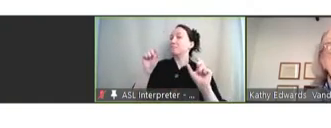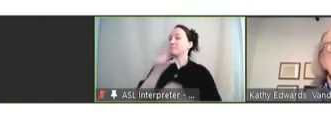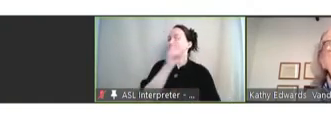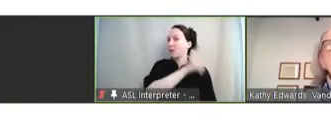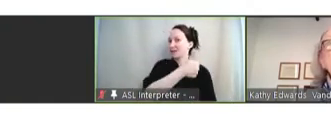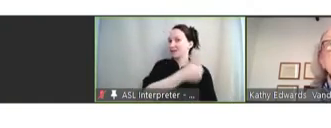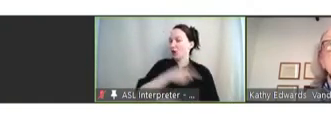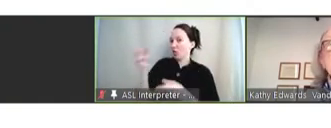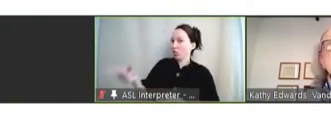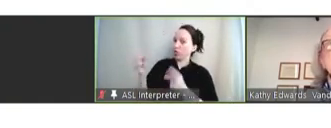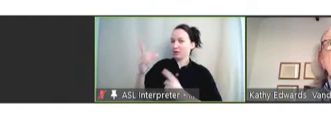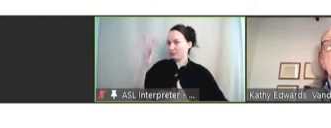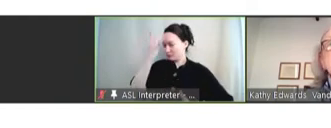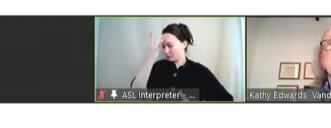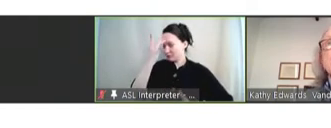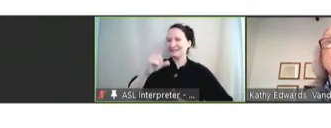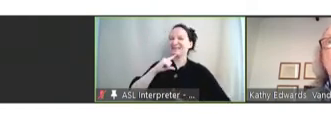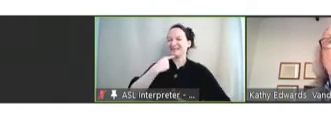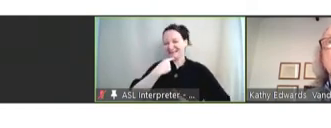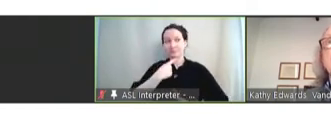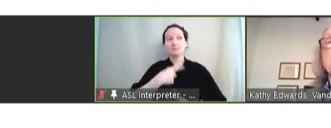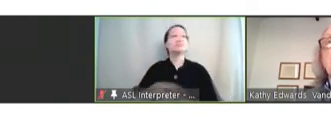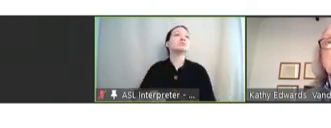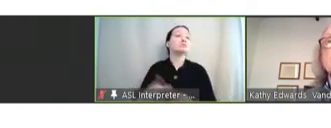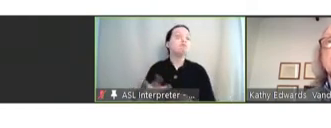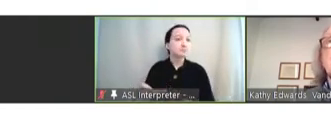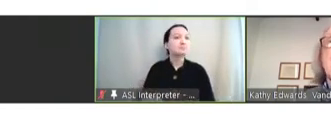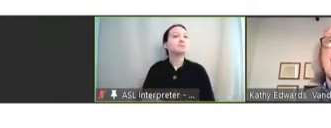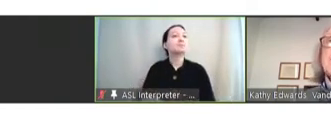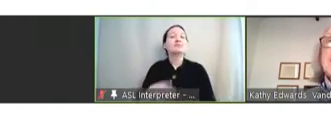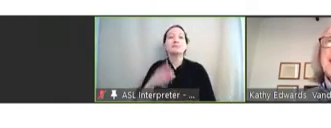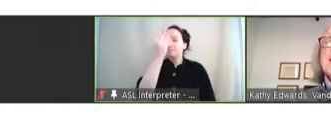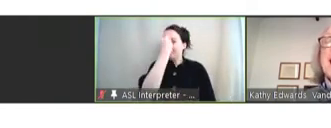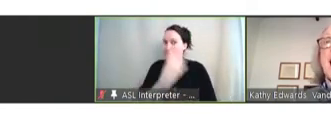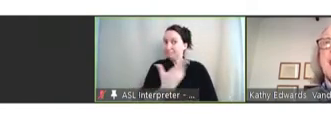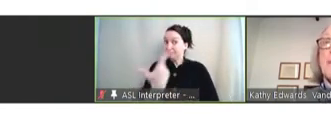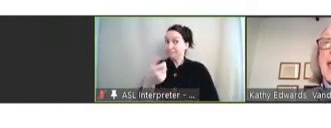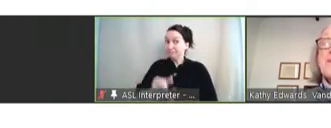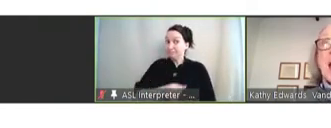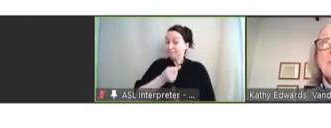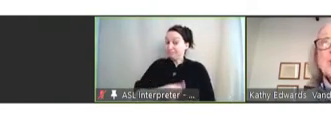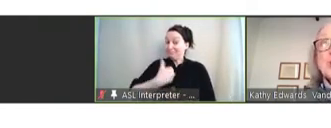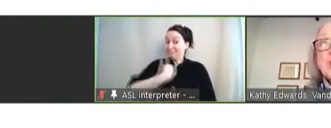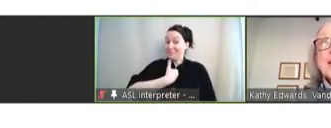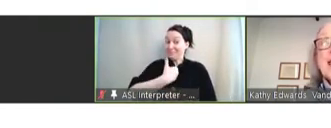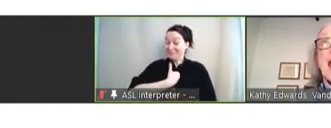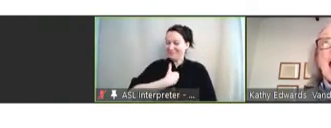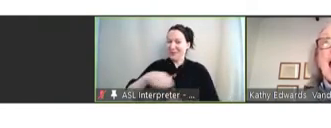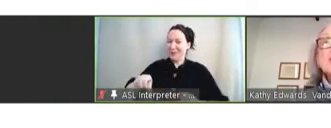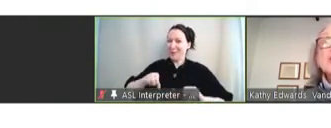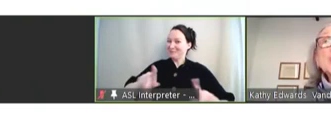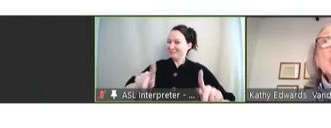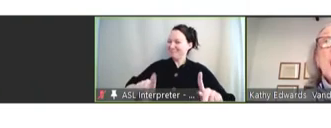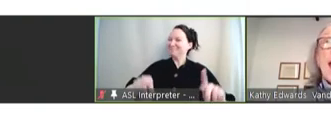and severe disease. They do come with a punch, and I have been -- had the opportunity to